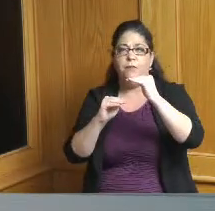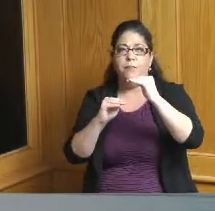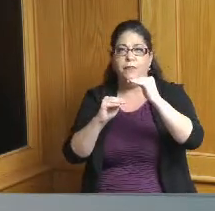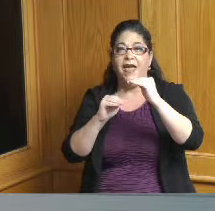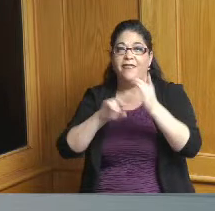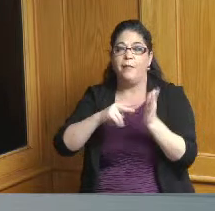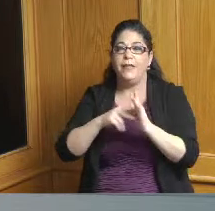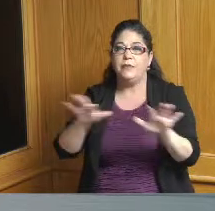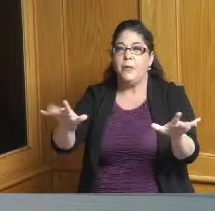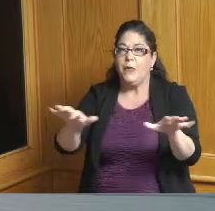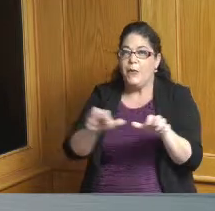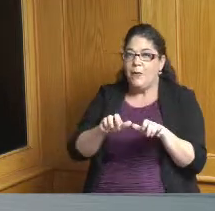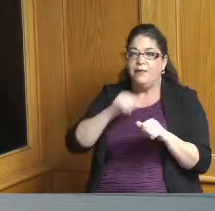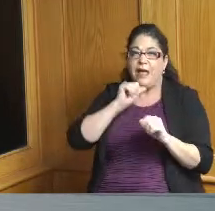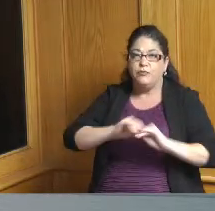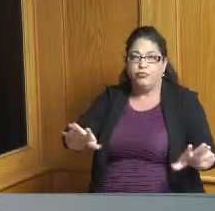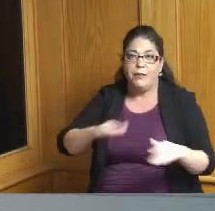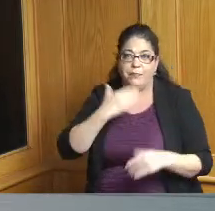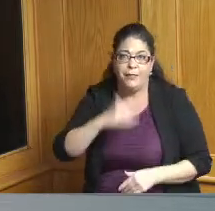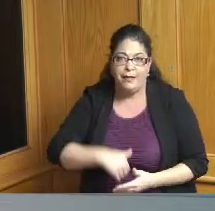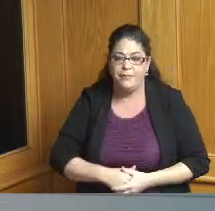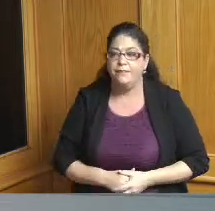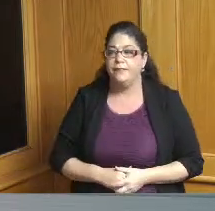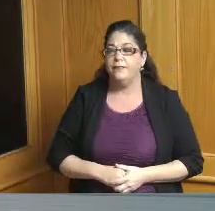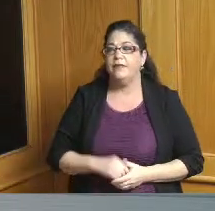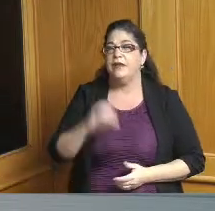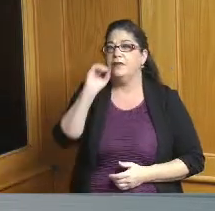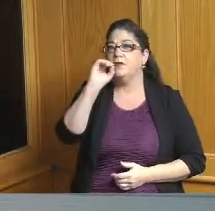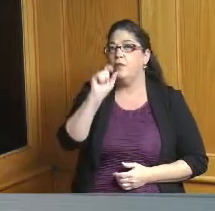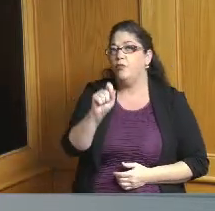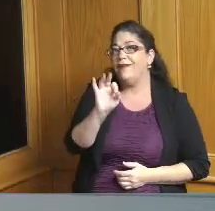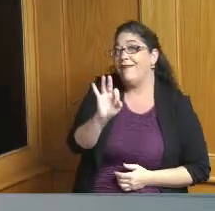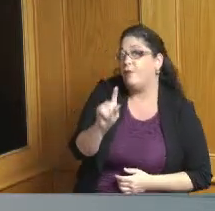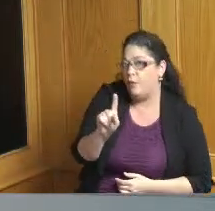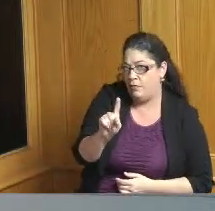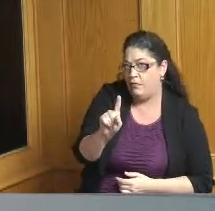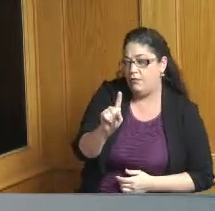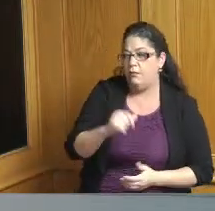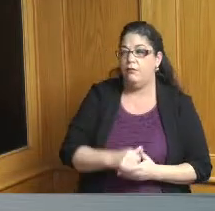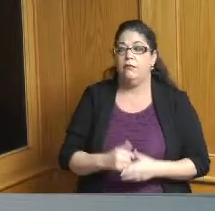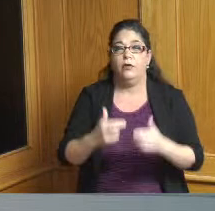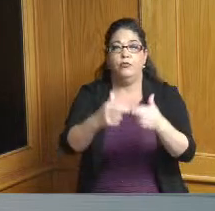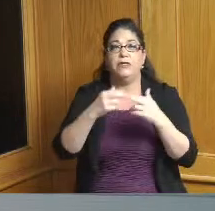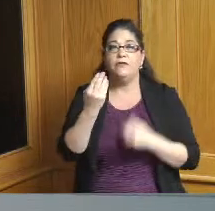so today for Hamilton County we're at 0.91 for the region we are at 0.90